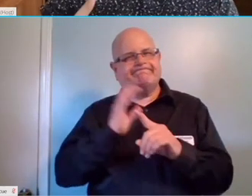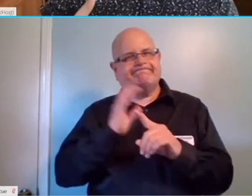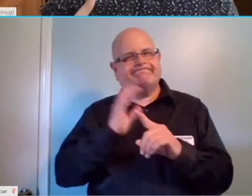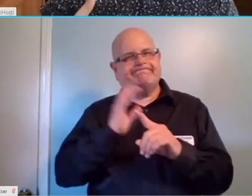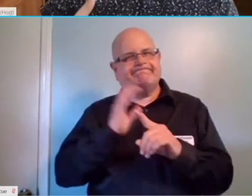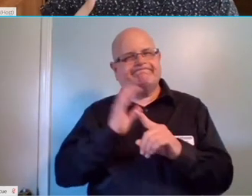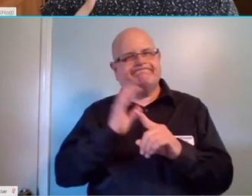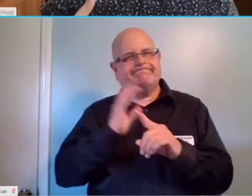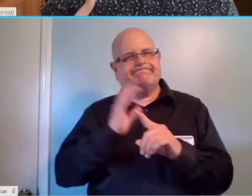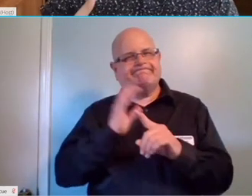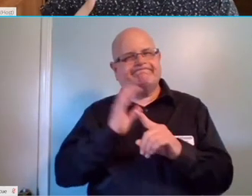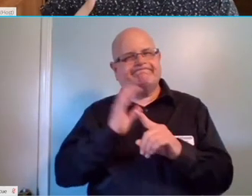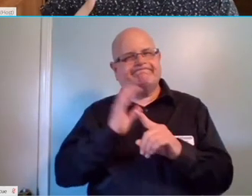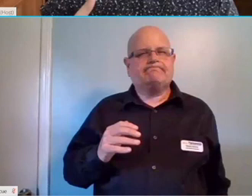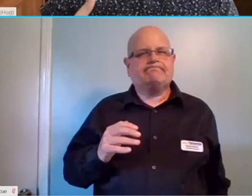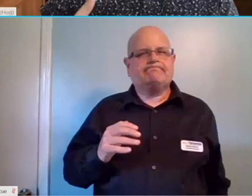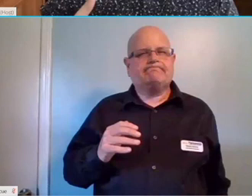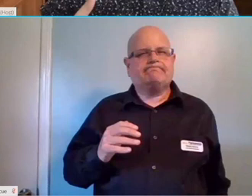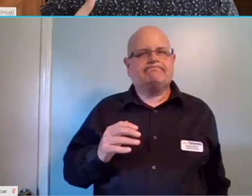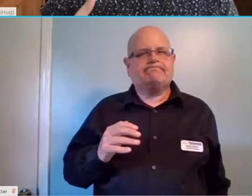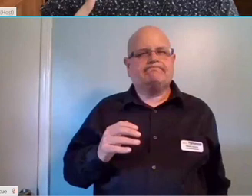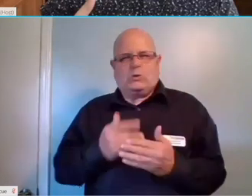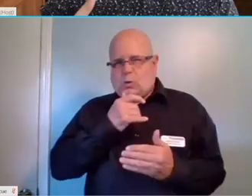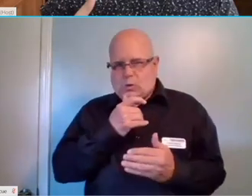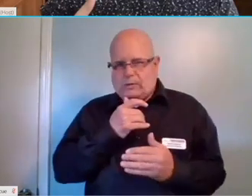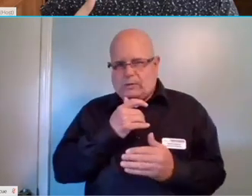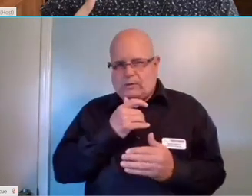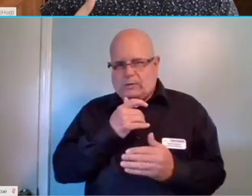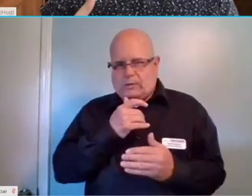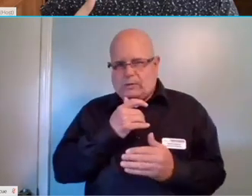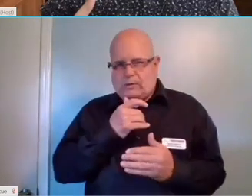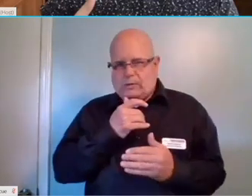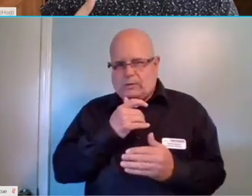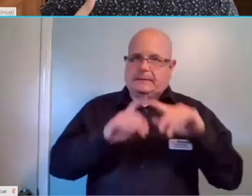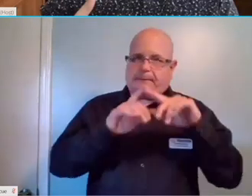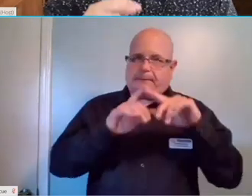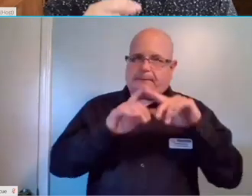connection, having someone in your house who relies so much on assistive technology, how